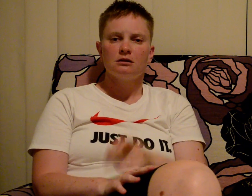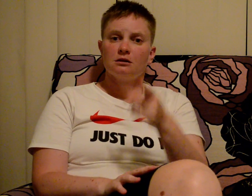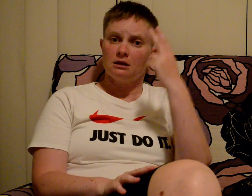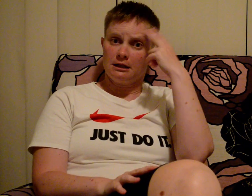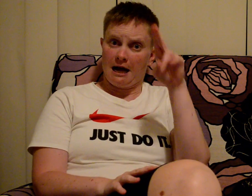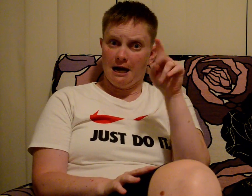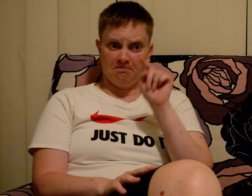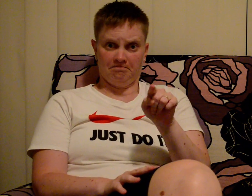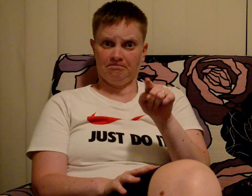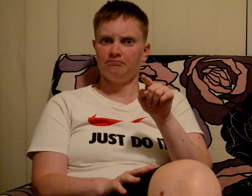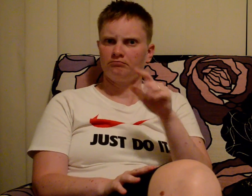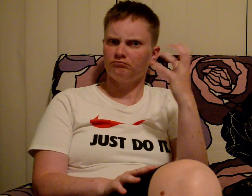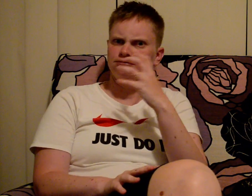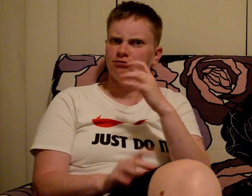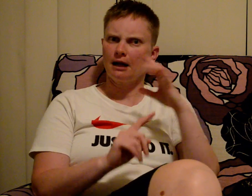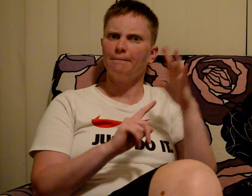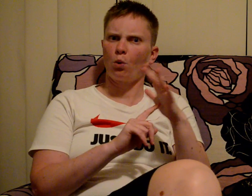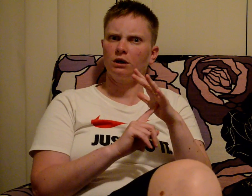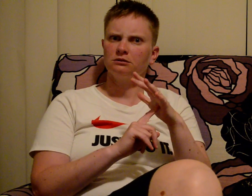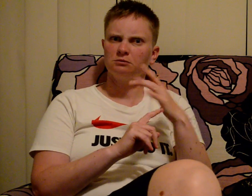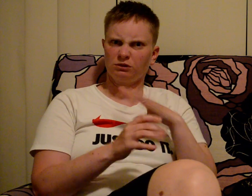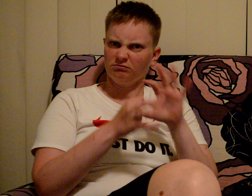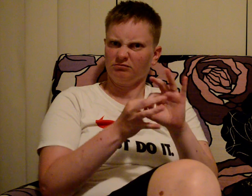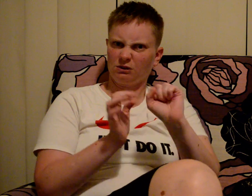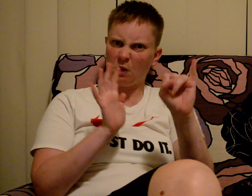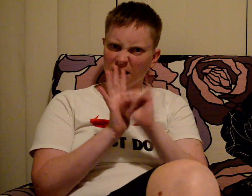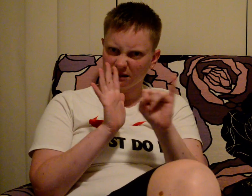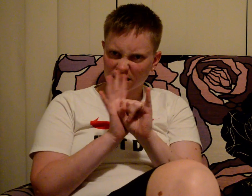The "name" is the extreme importance of bonding with the identity